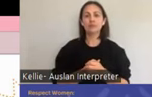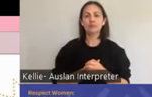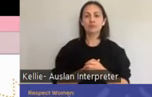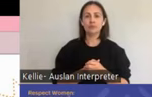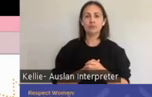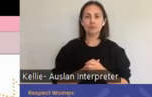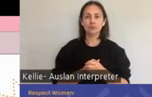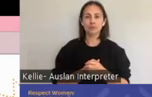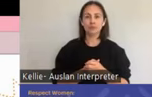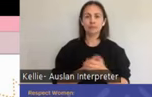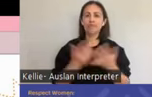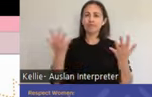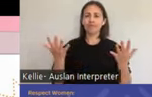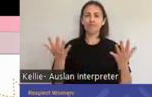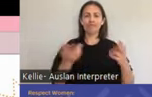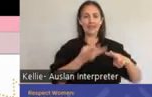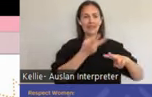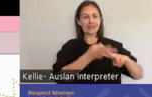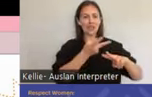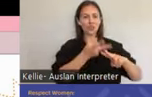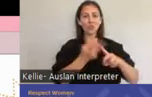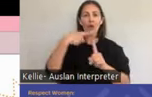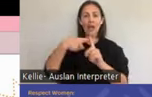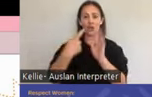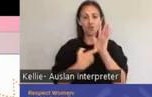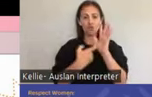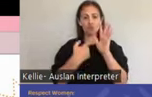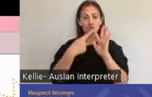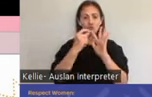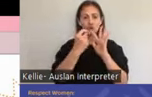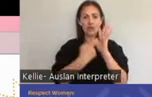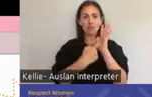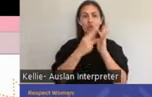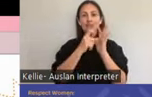So what is sexual and reproductive health? Sexual and reproductive health is not only